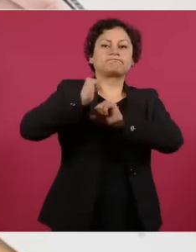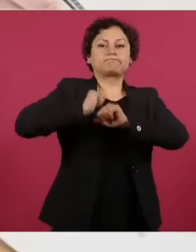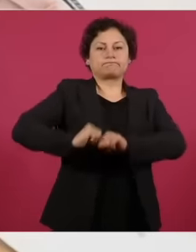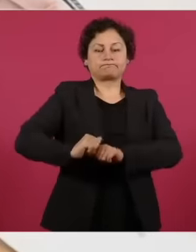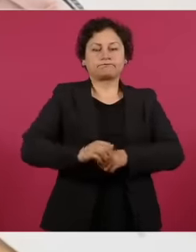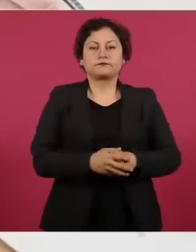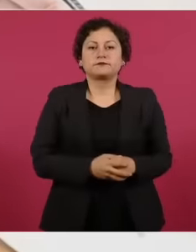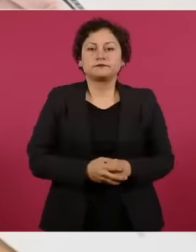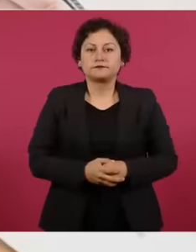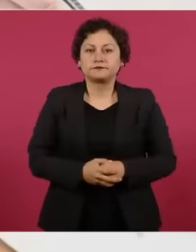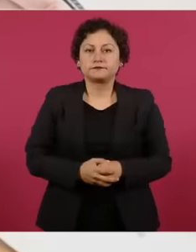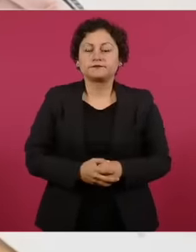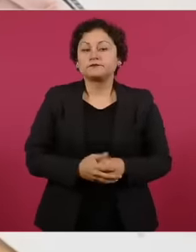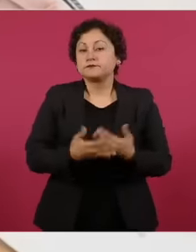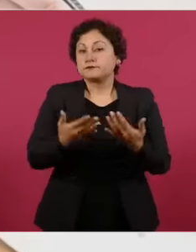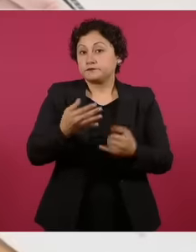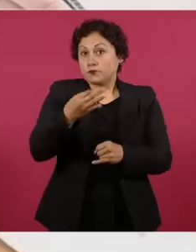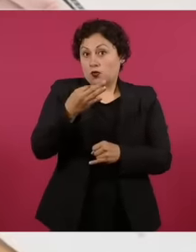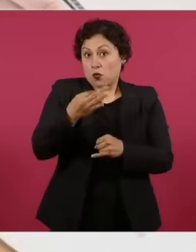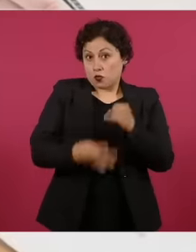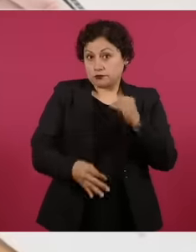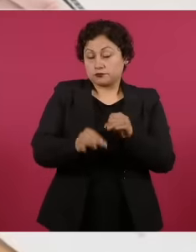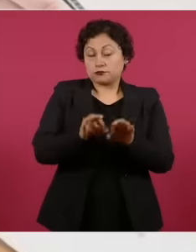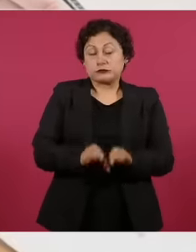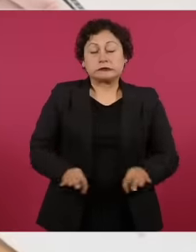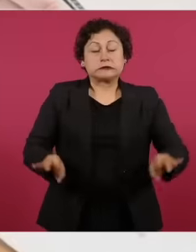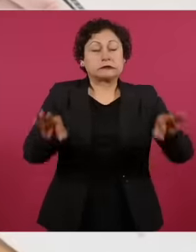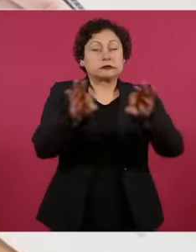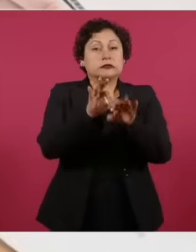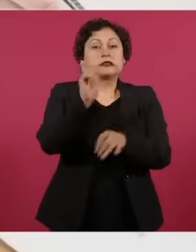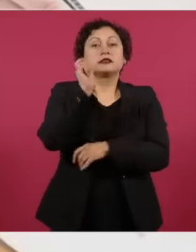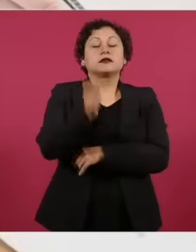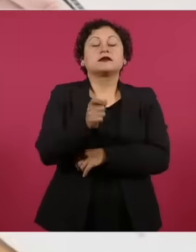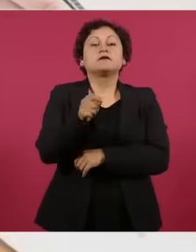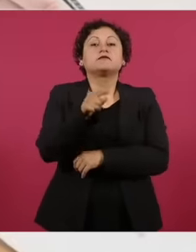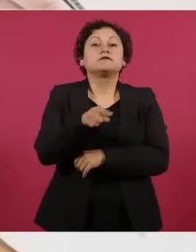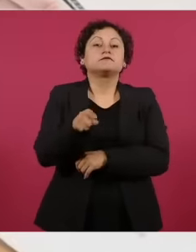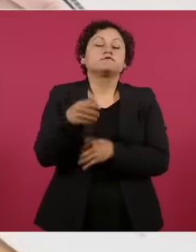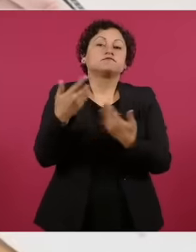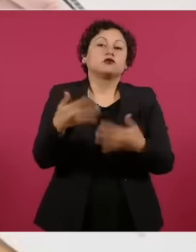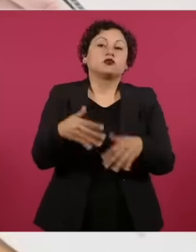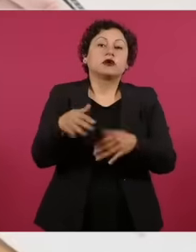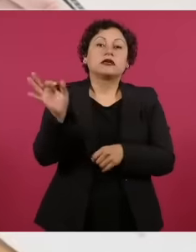Finally, something very important is the obligation to give notice and justify procedural delays